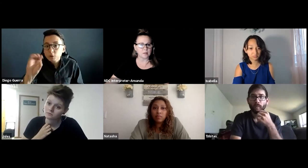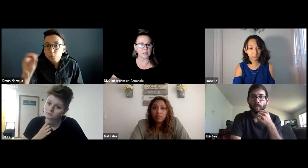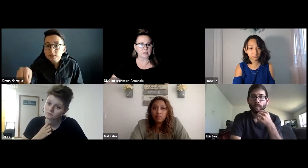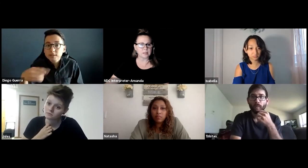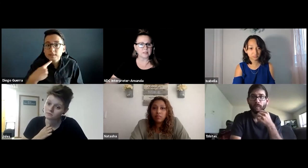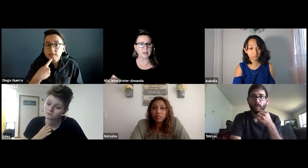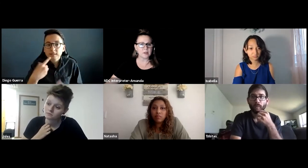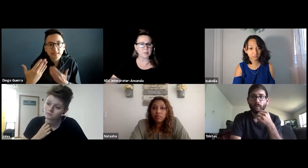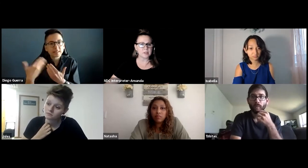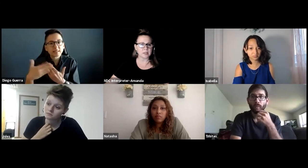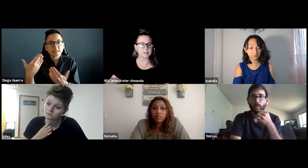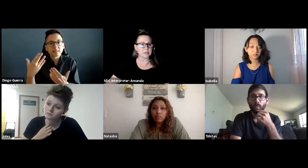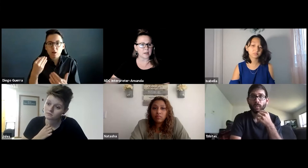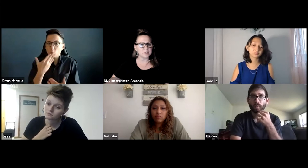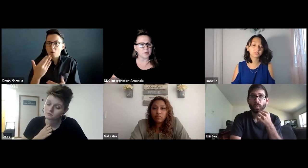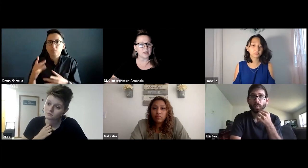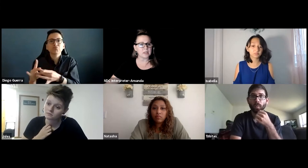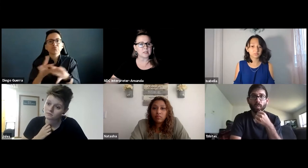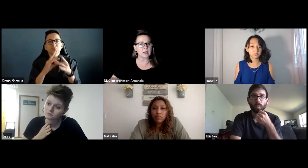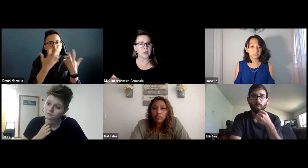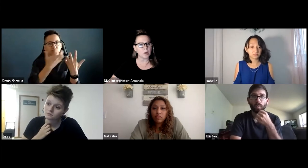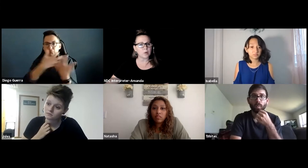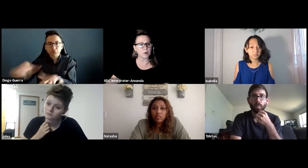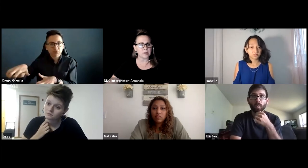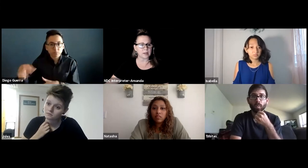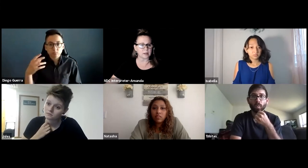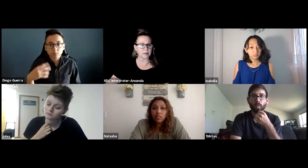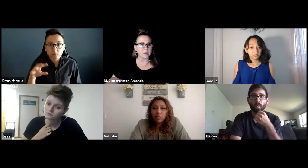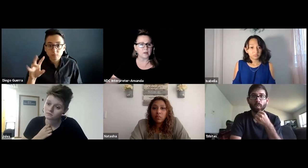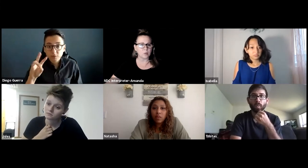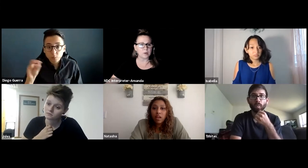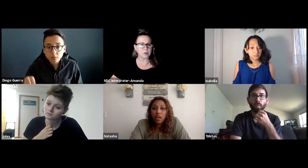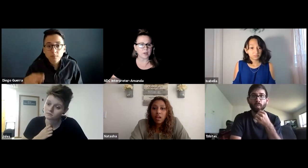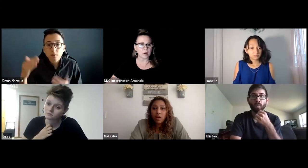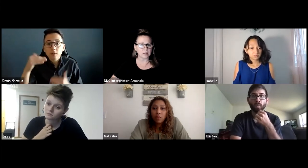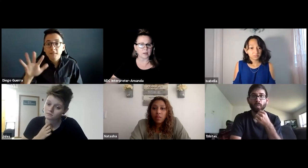7% say pretty easy and well coordinated when moving online.